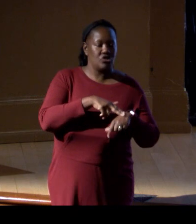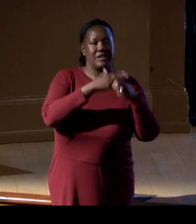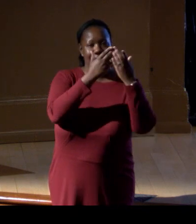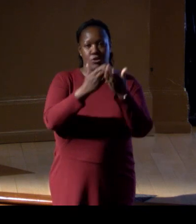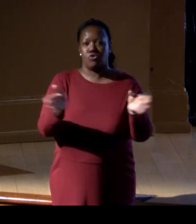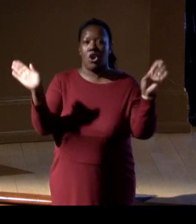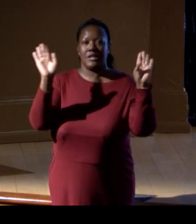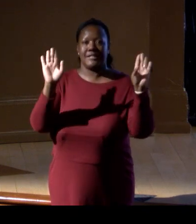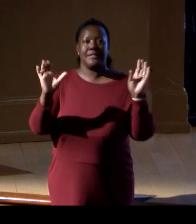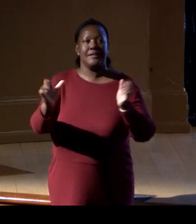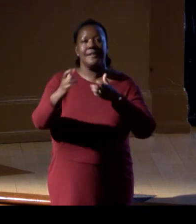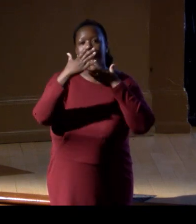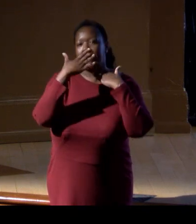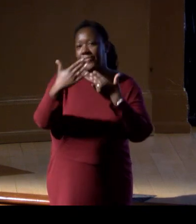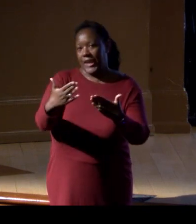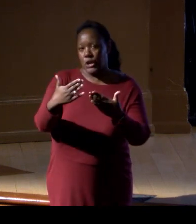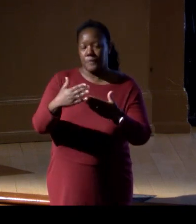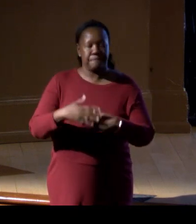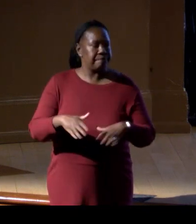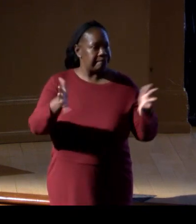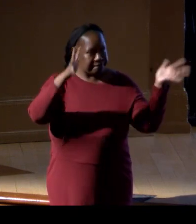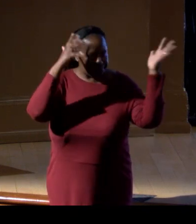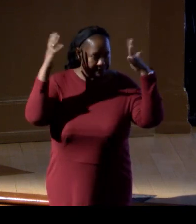(audience applauding)